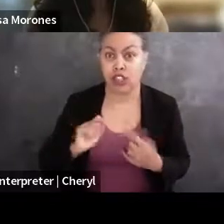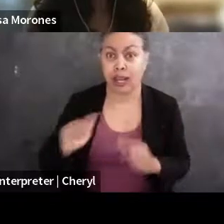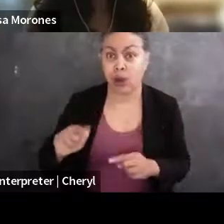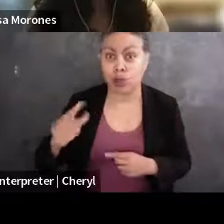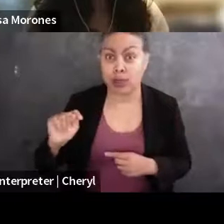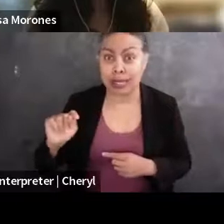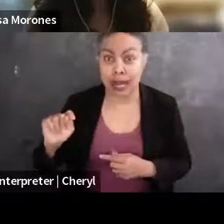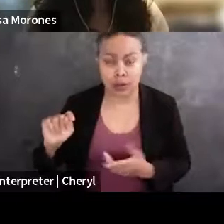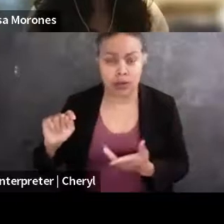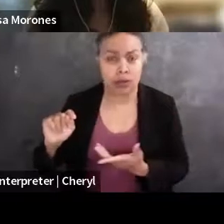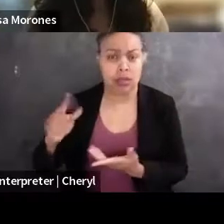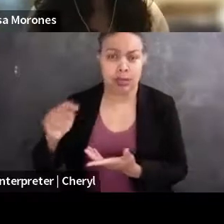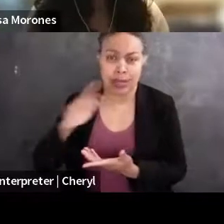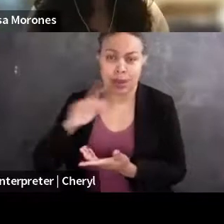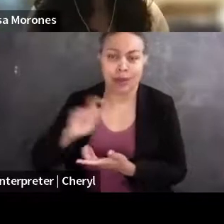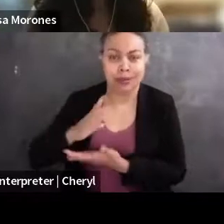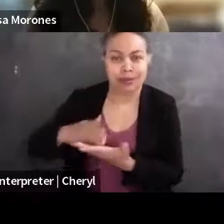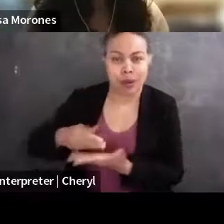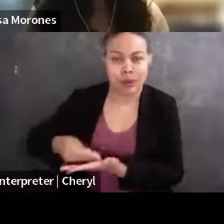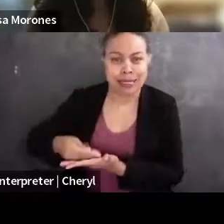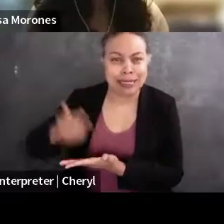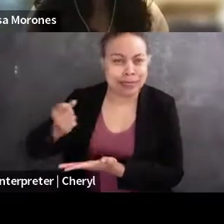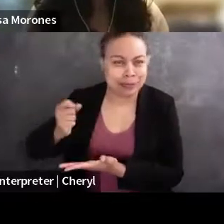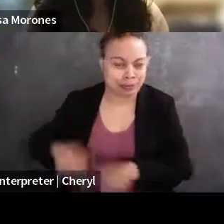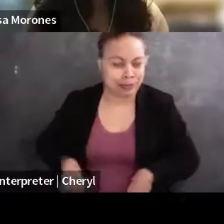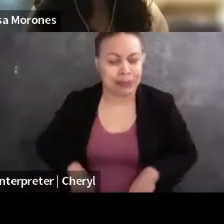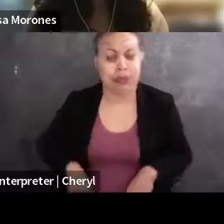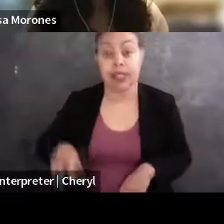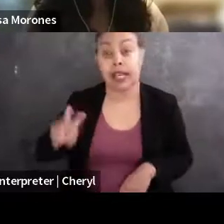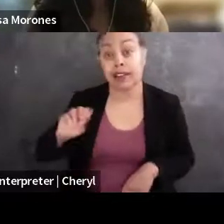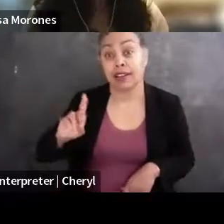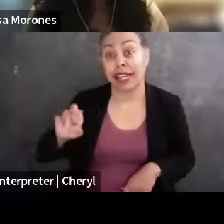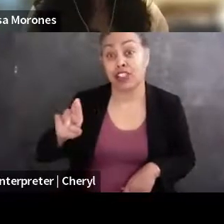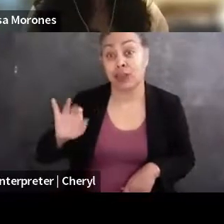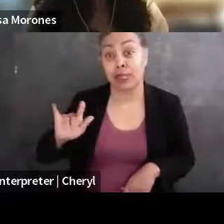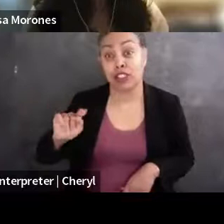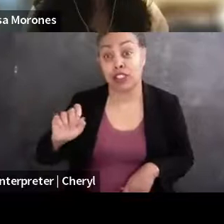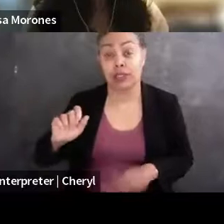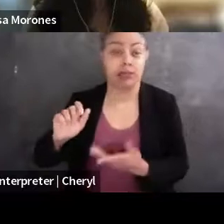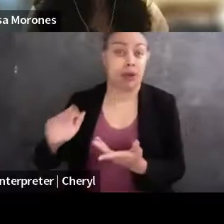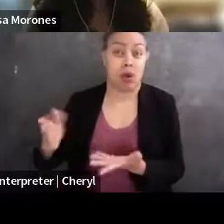which was giving me a partial scholarship, and Vanderbilt, which offered me basically a full ride.